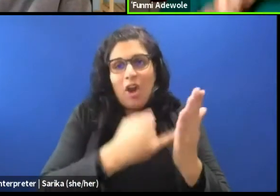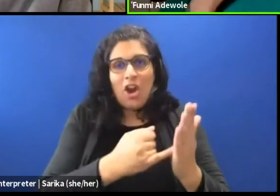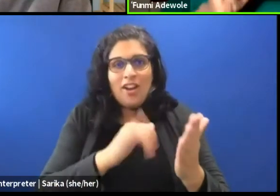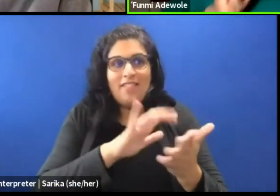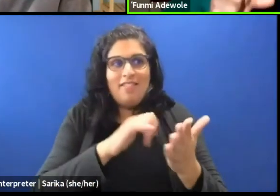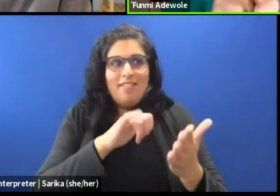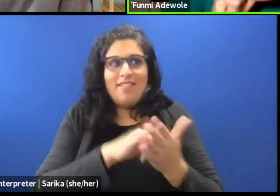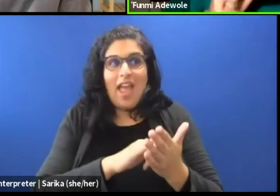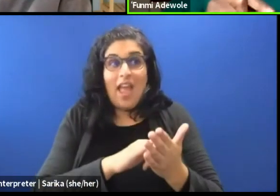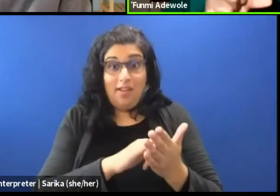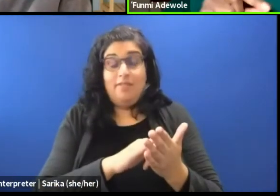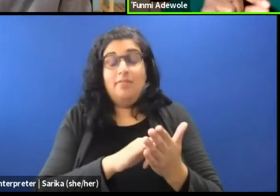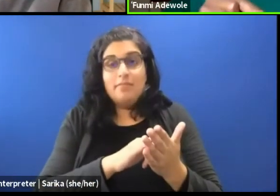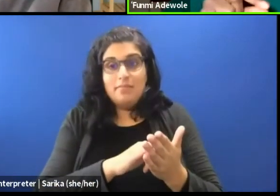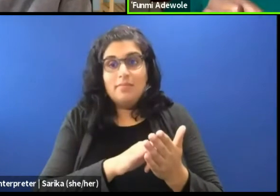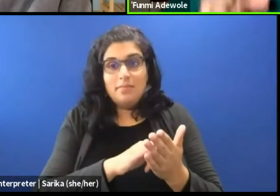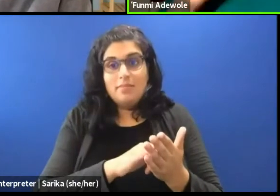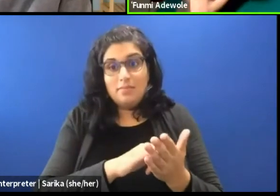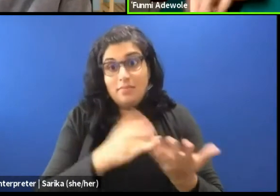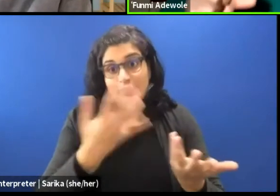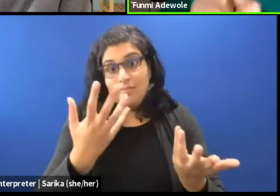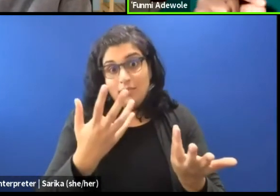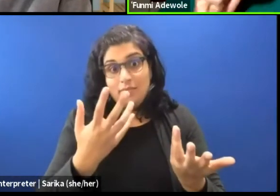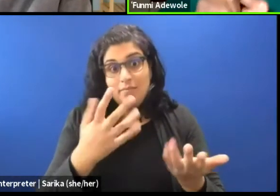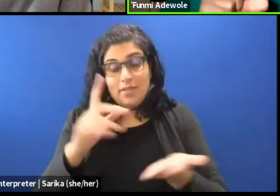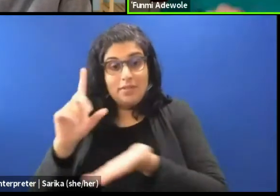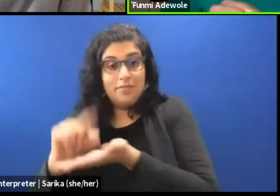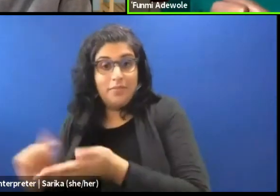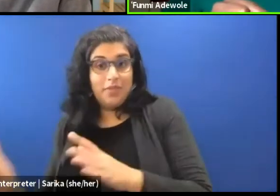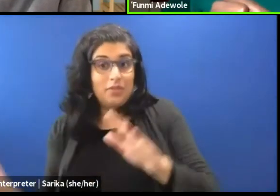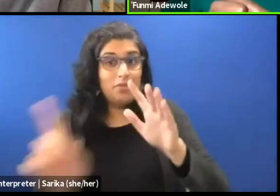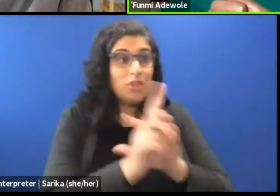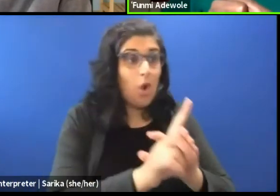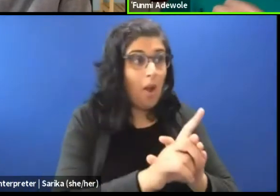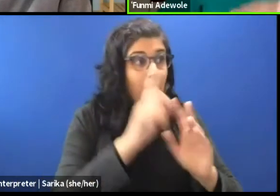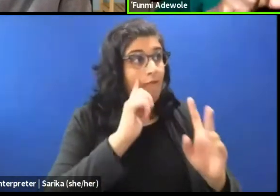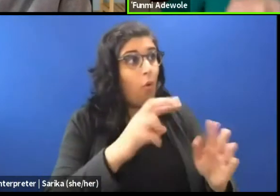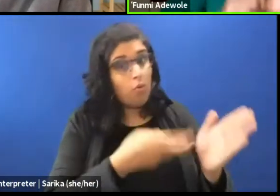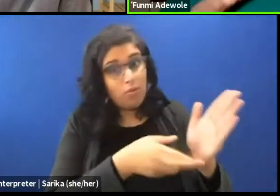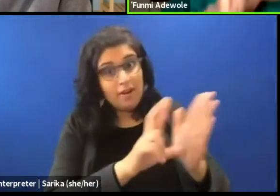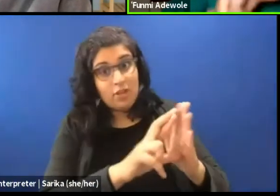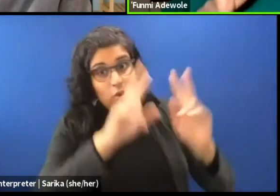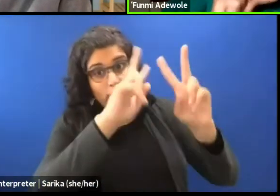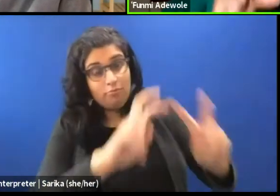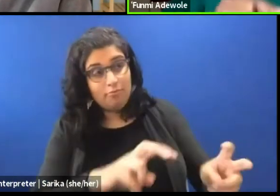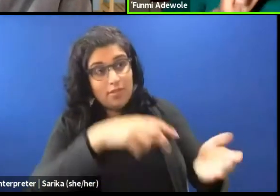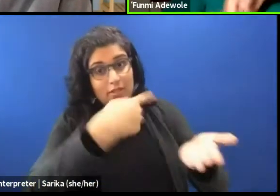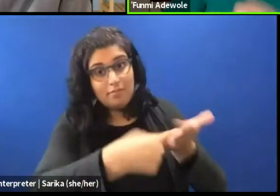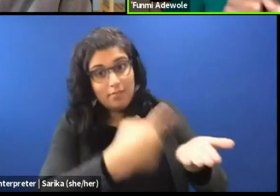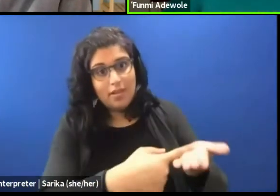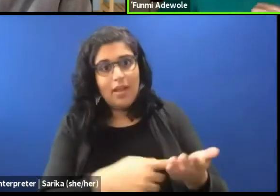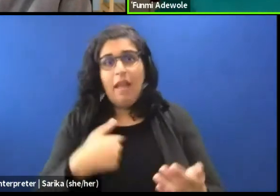This is the art that the journalist turns up to review. You know, I can dance all I like in a nightclub